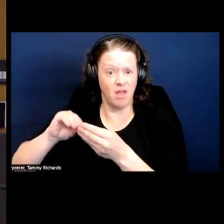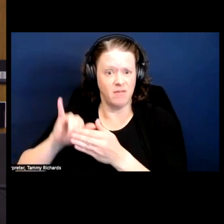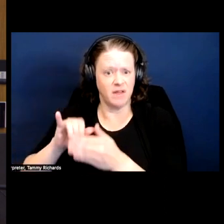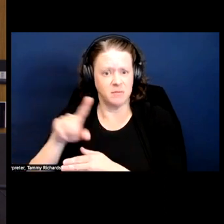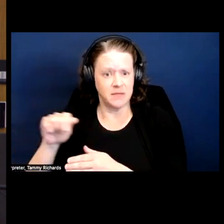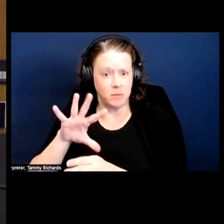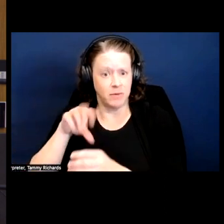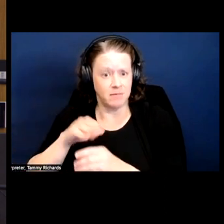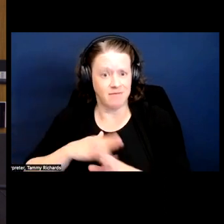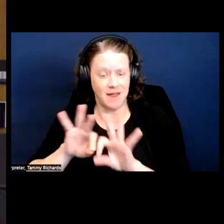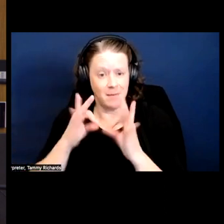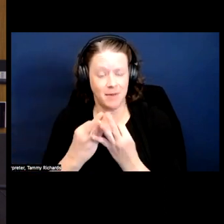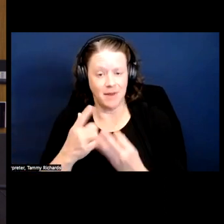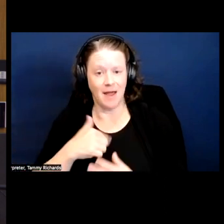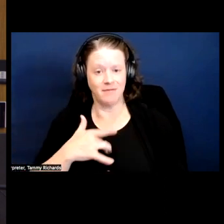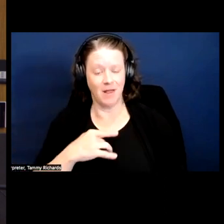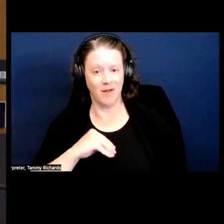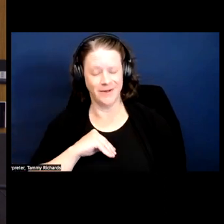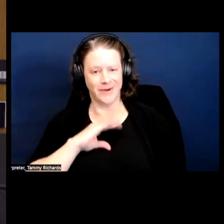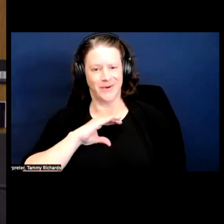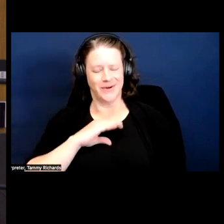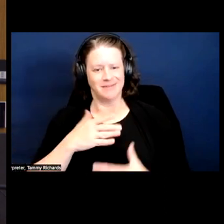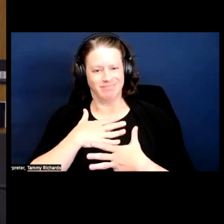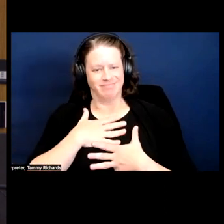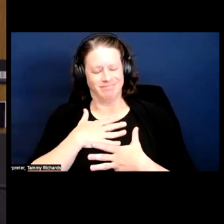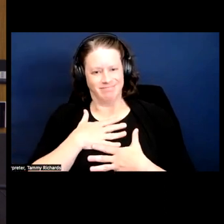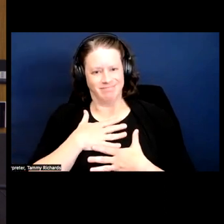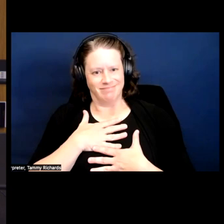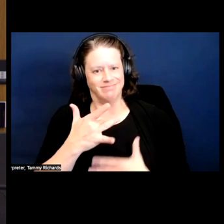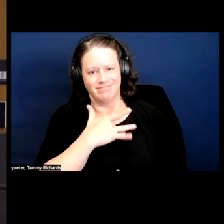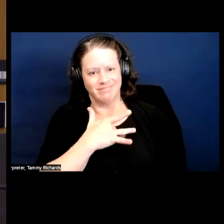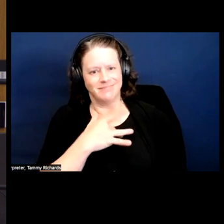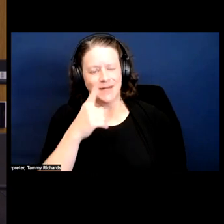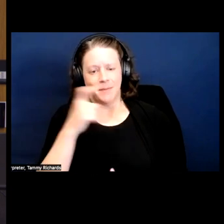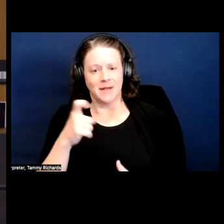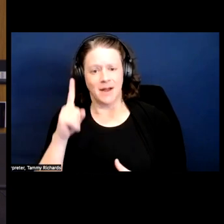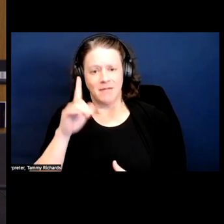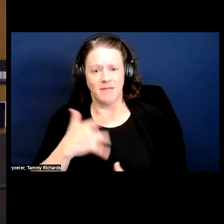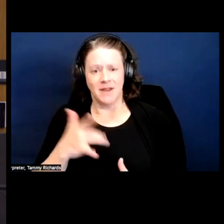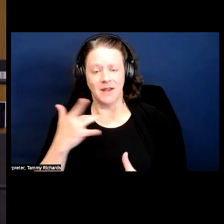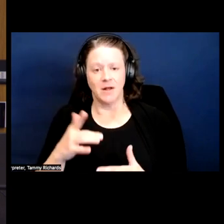And that is heartening to me because I think there's been this distancing because of this